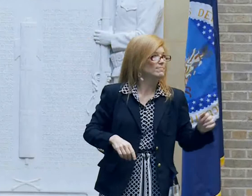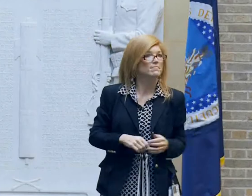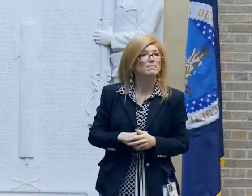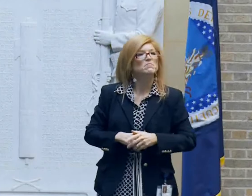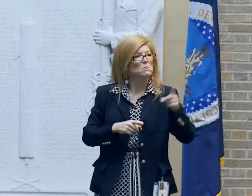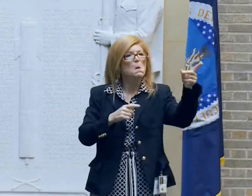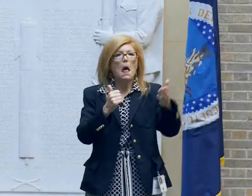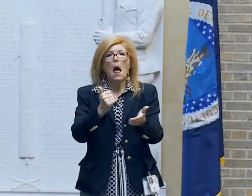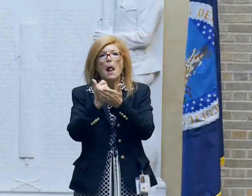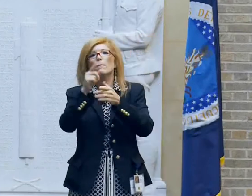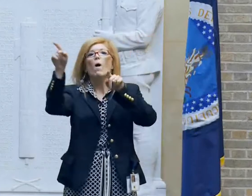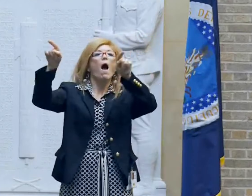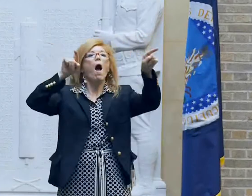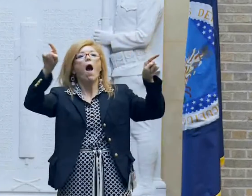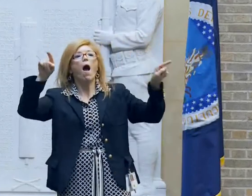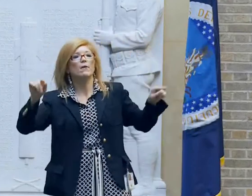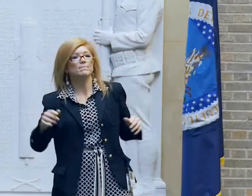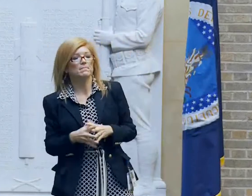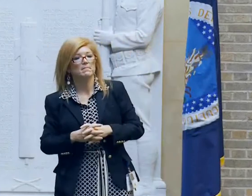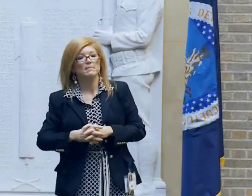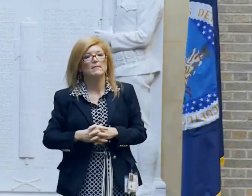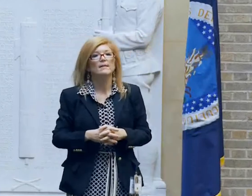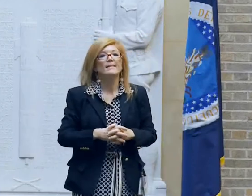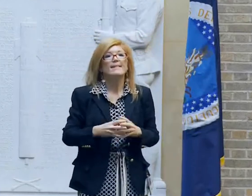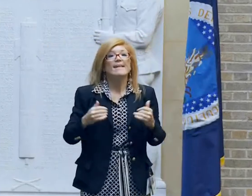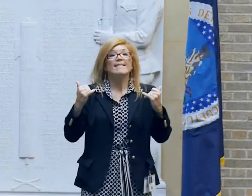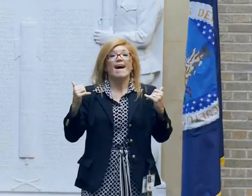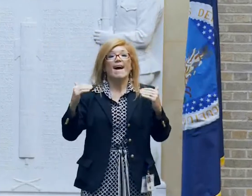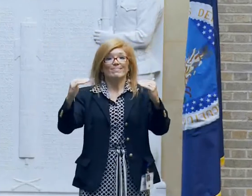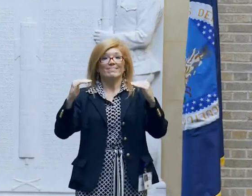Please see individuals with a badge labeled Volunteer.